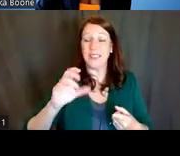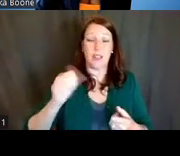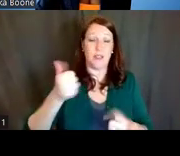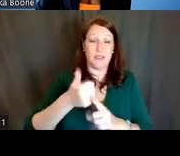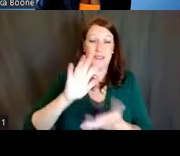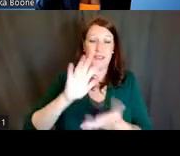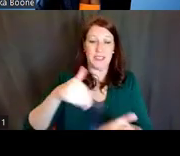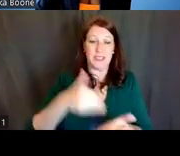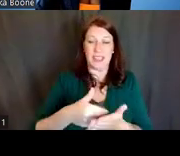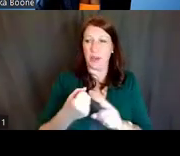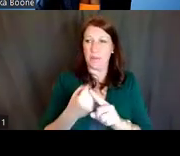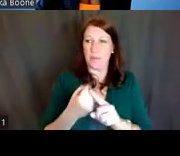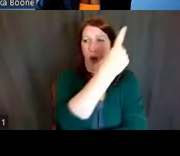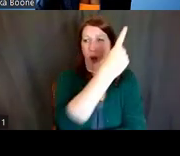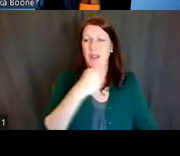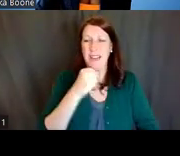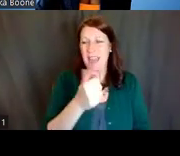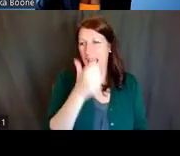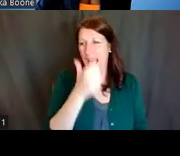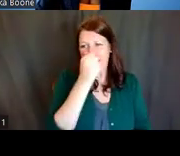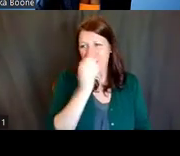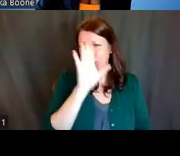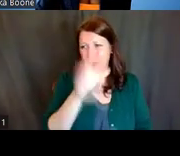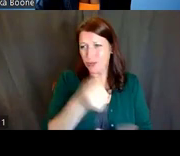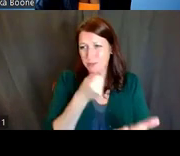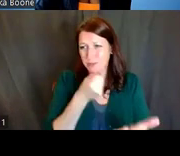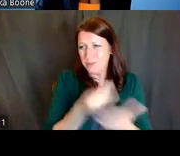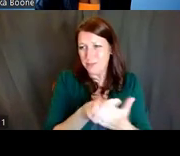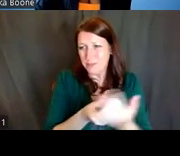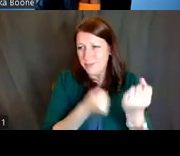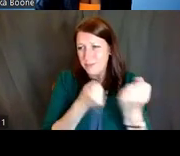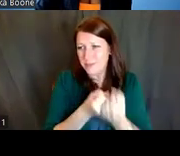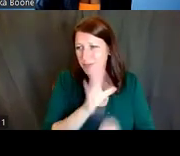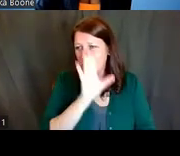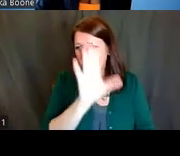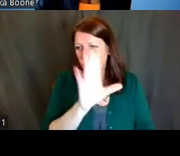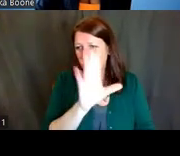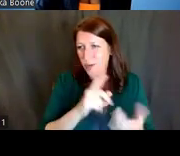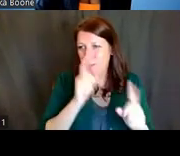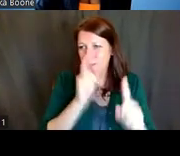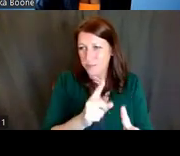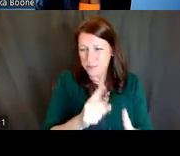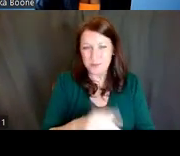the type of work that you're interested in performing. Learn the NIH application and review process,